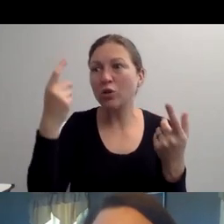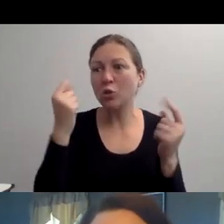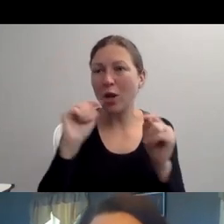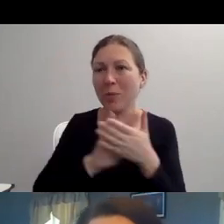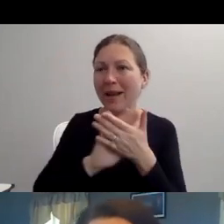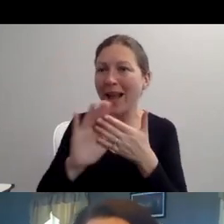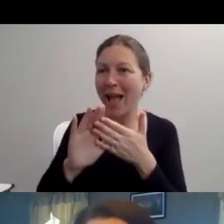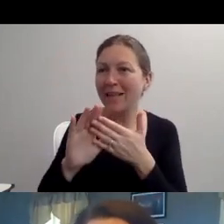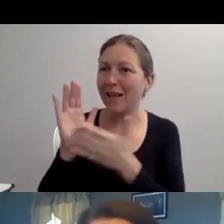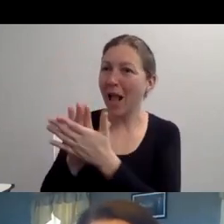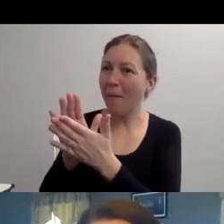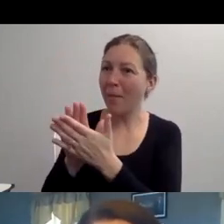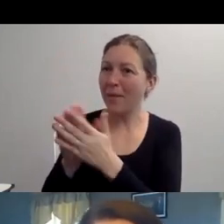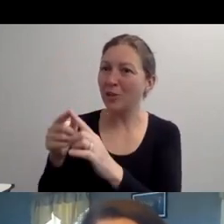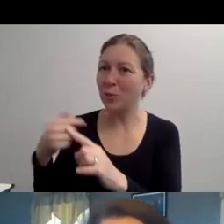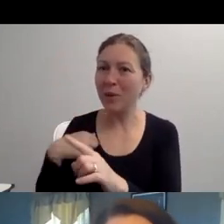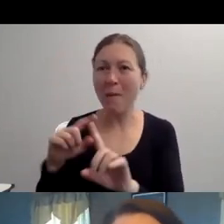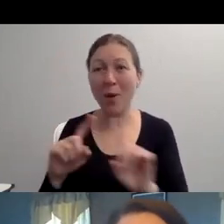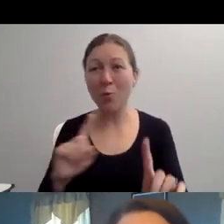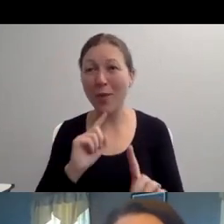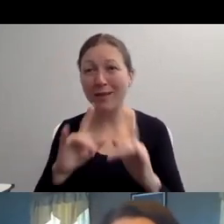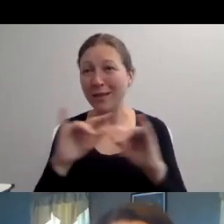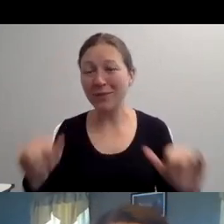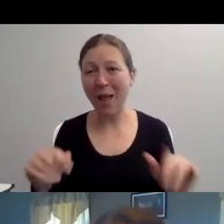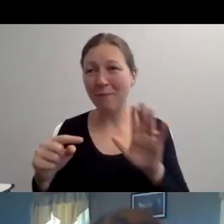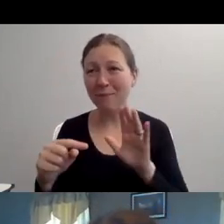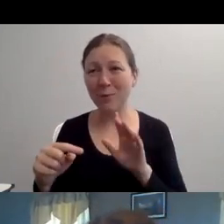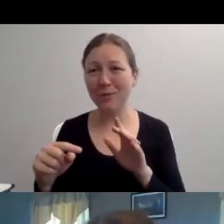BECAUSE THEN WHAT HAPPENS WHEN I LET YOU DOWN.